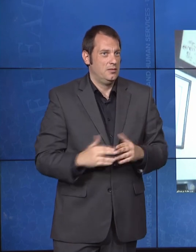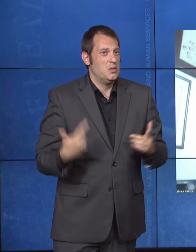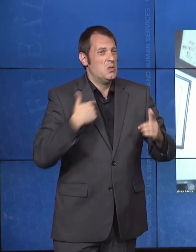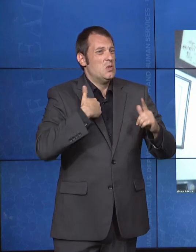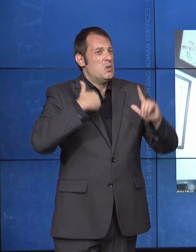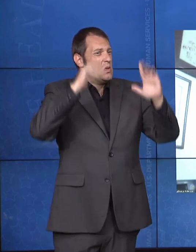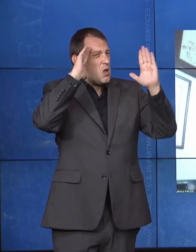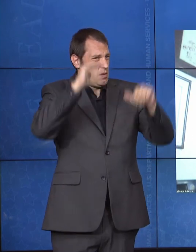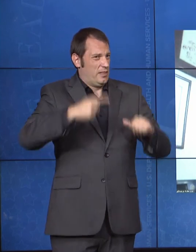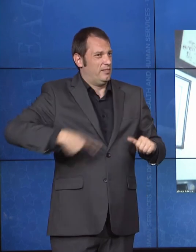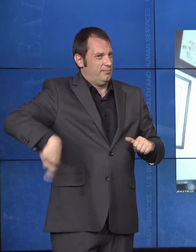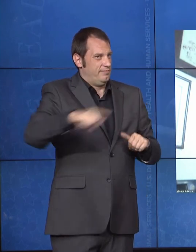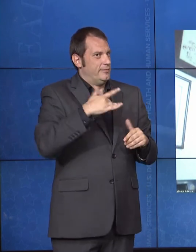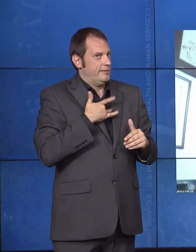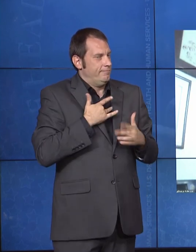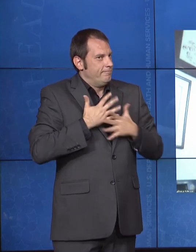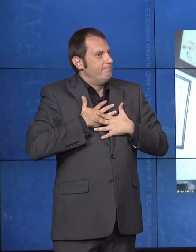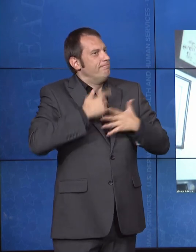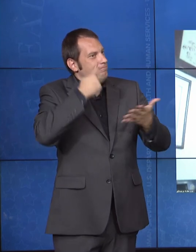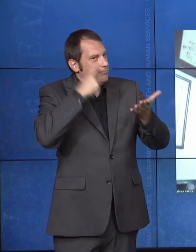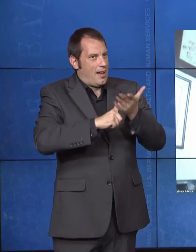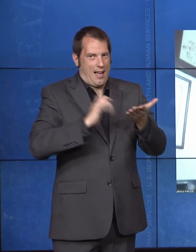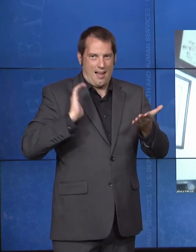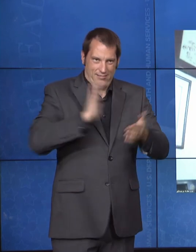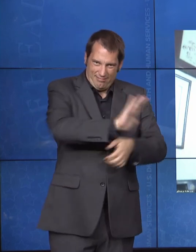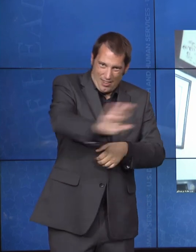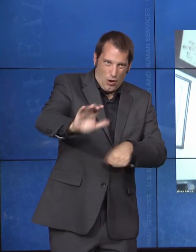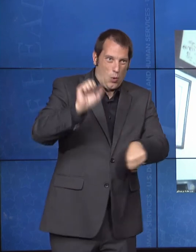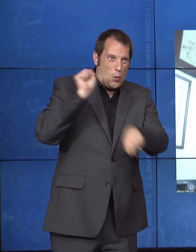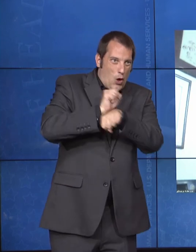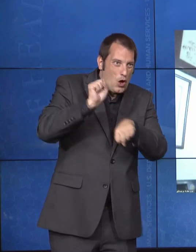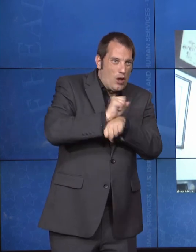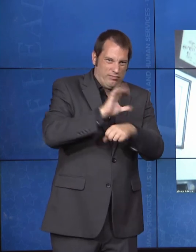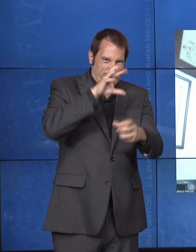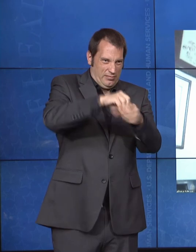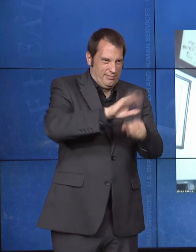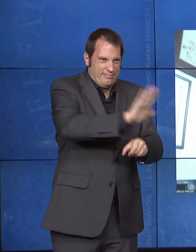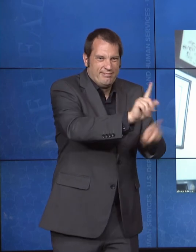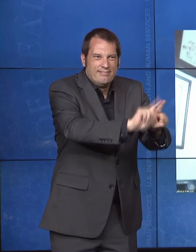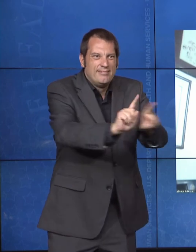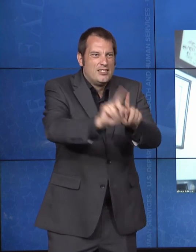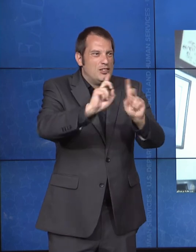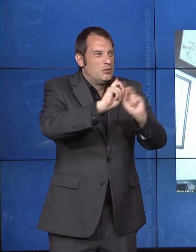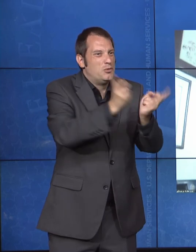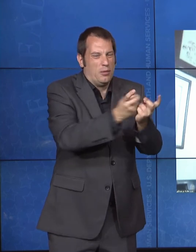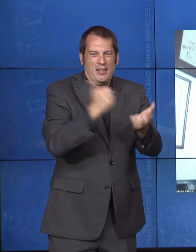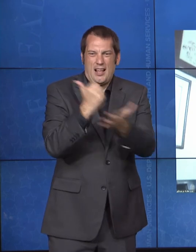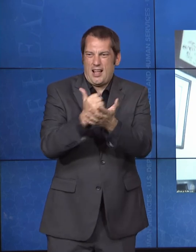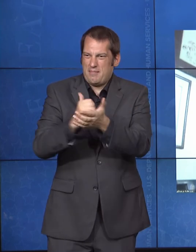as well to collaborate and build upon each other's work. Most of all, I hope that you